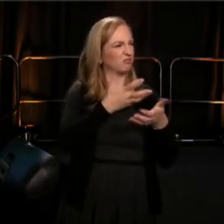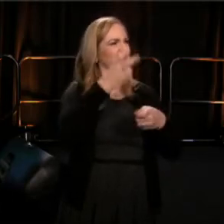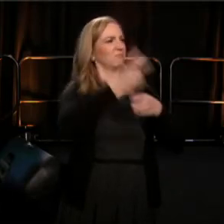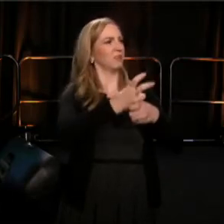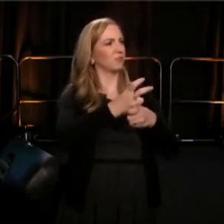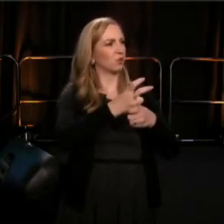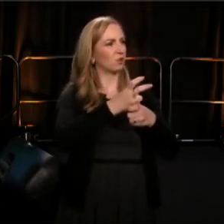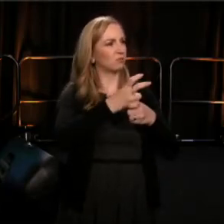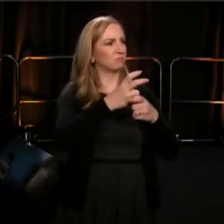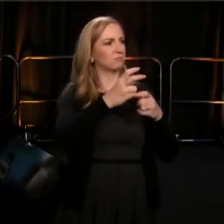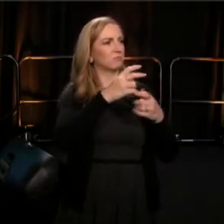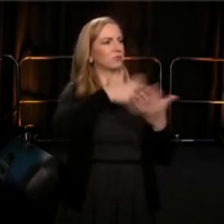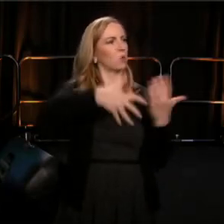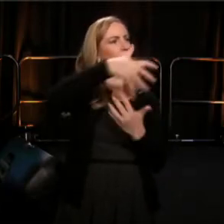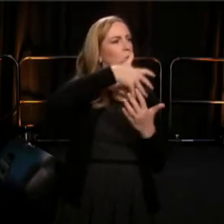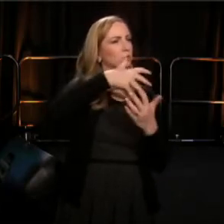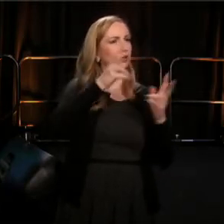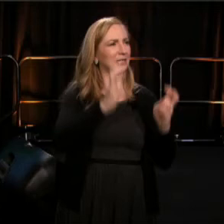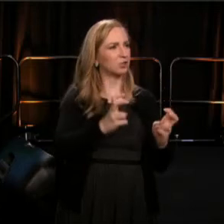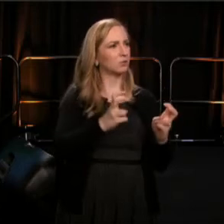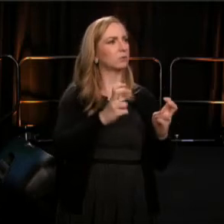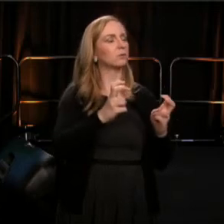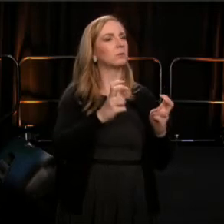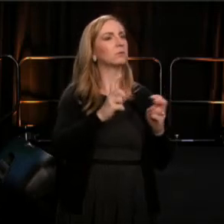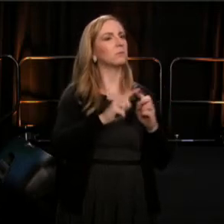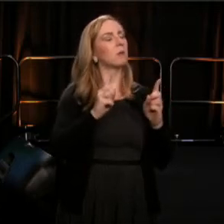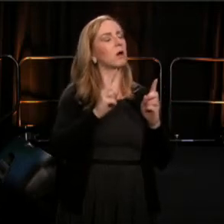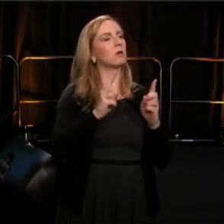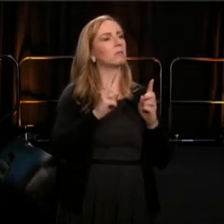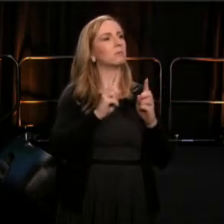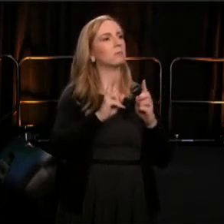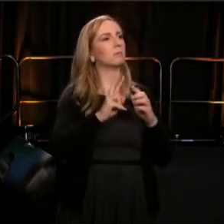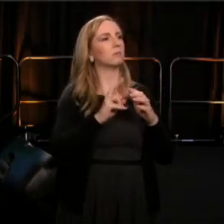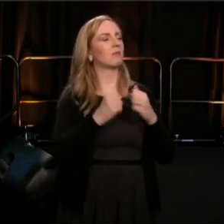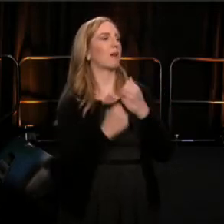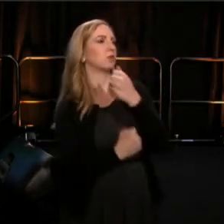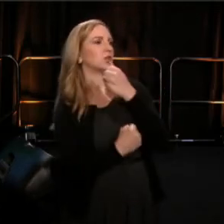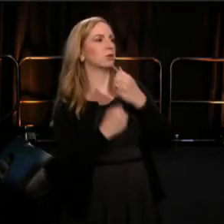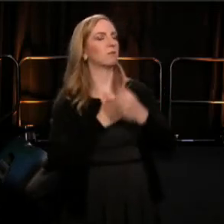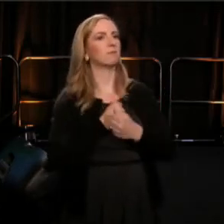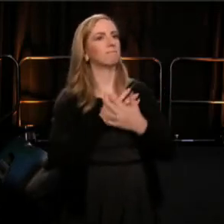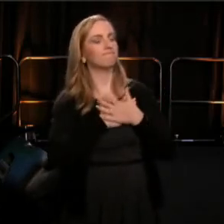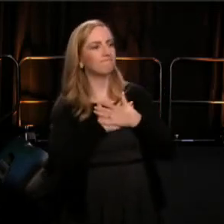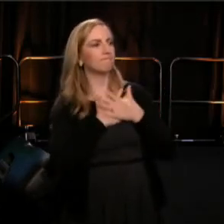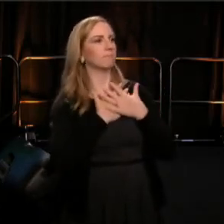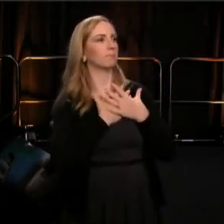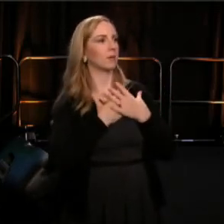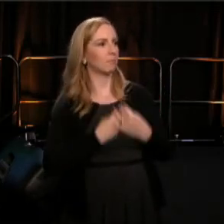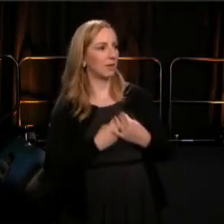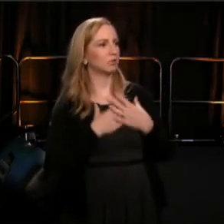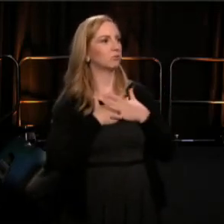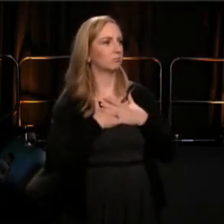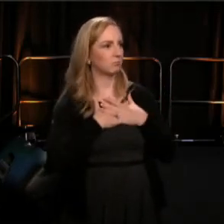all grounded in a compassionate curiosity for the hundreds of interviewees whose stories have seated her work.